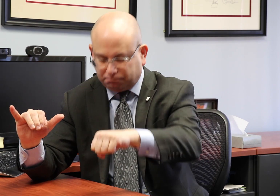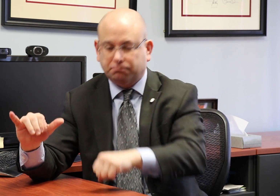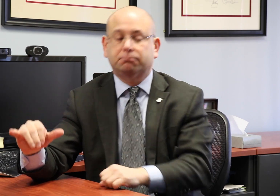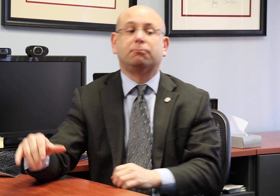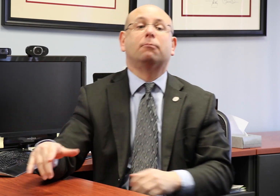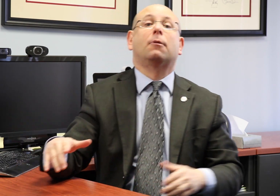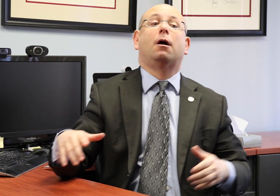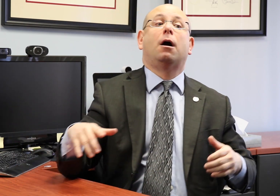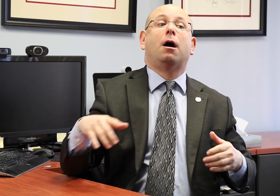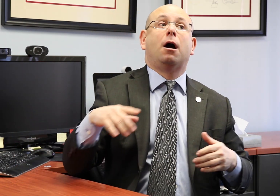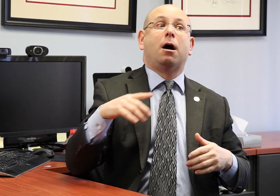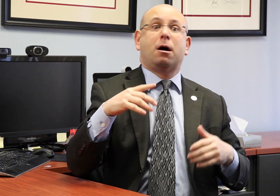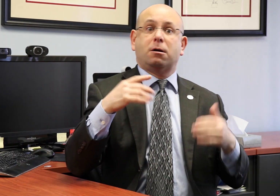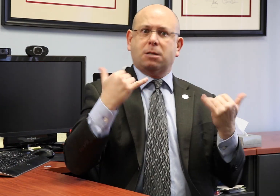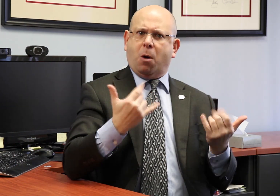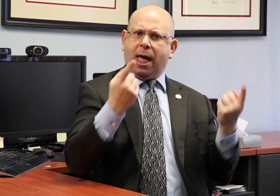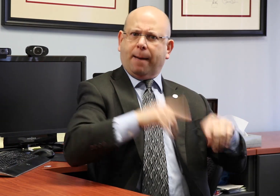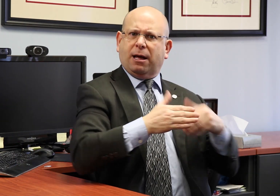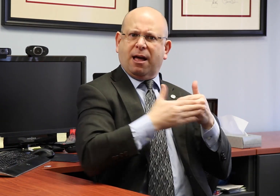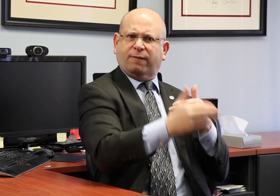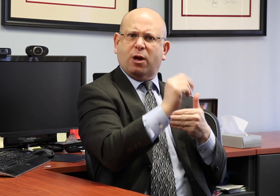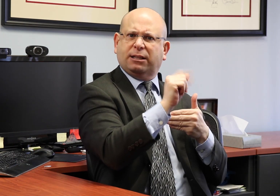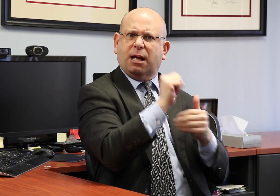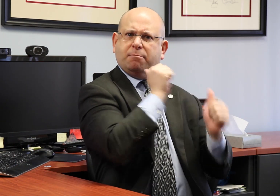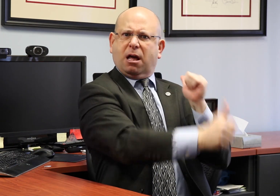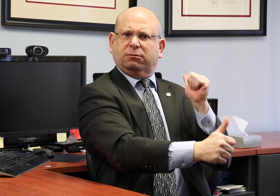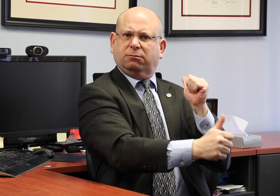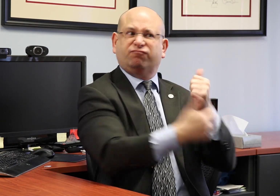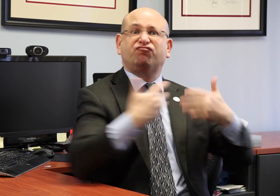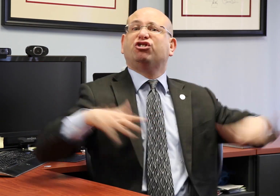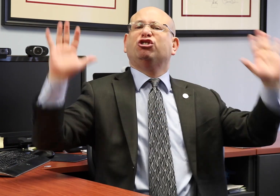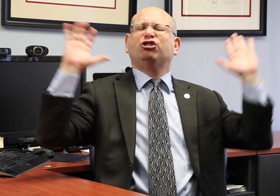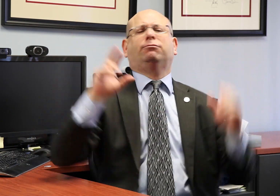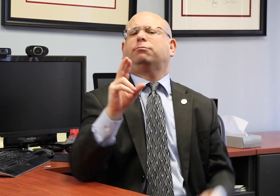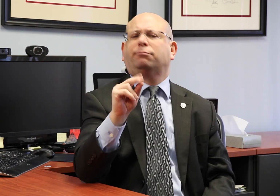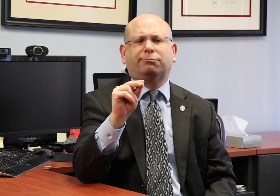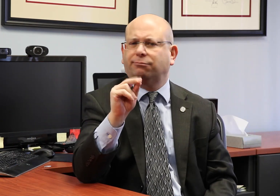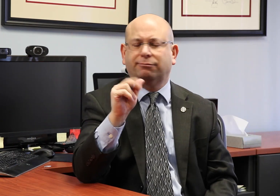After the bill passed, there was still more work to do.